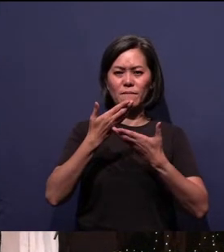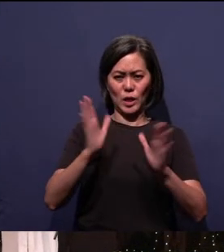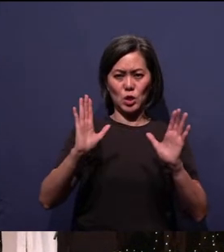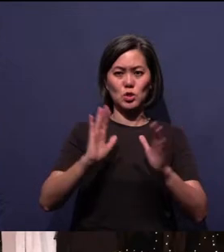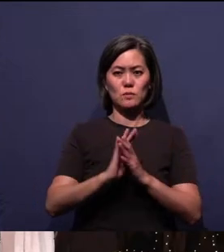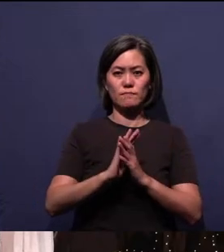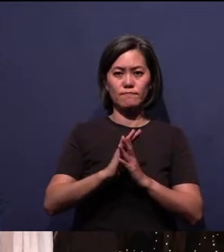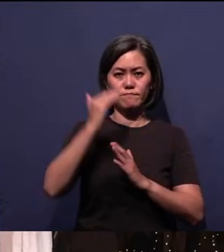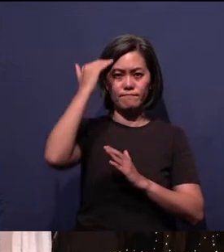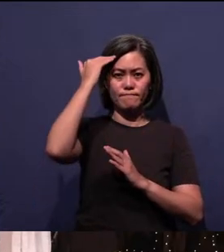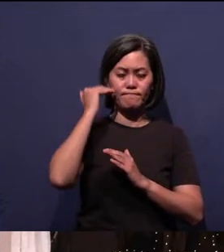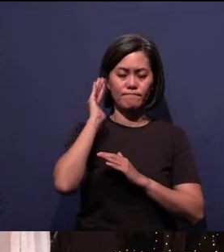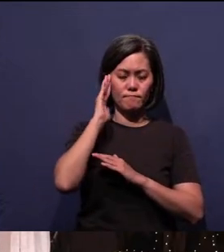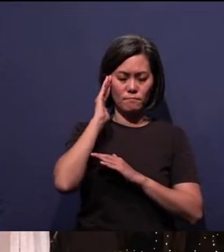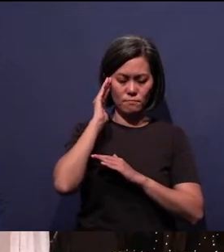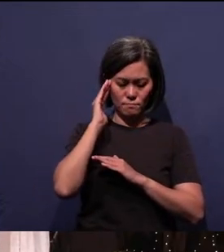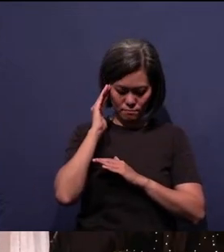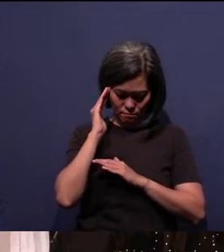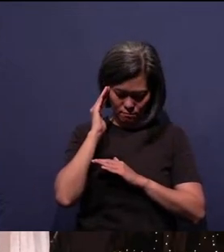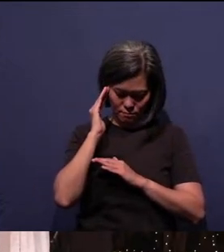and He bowed His head and gave up His spirit.